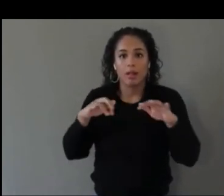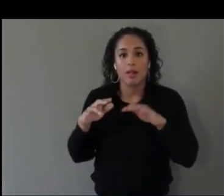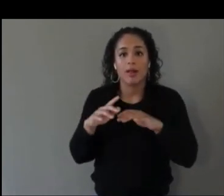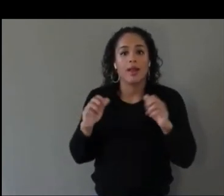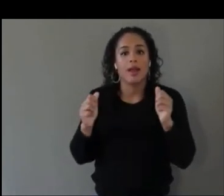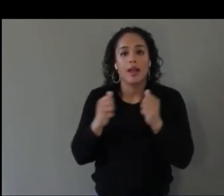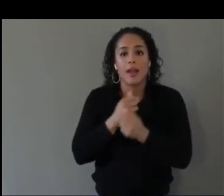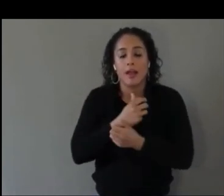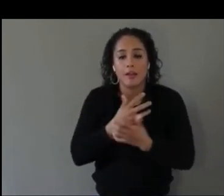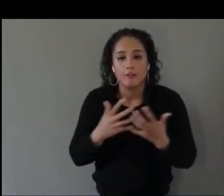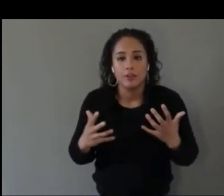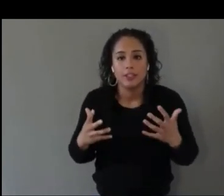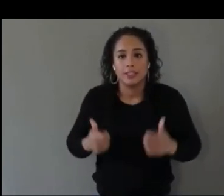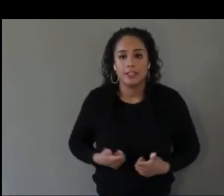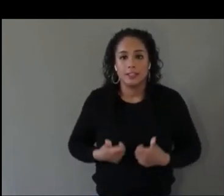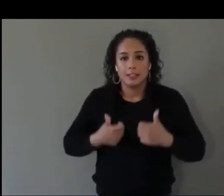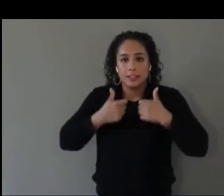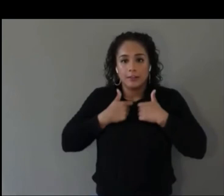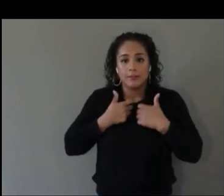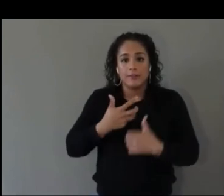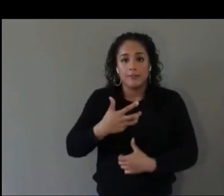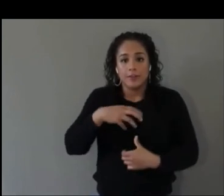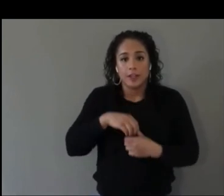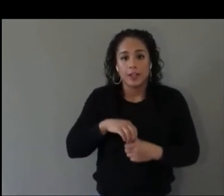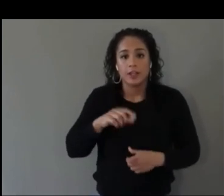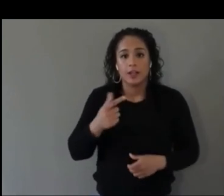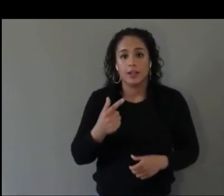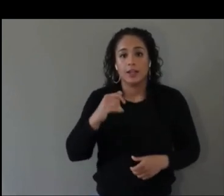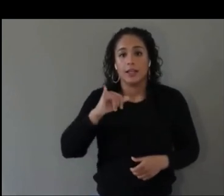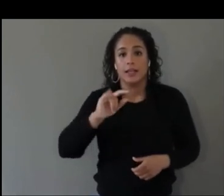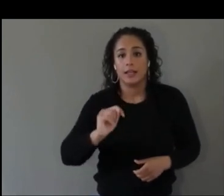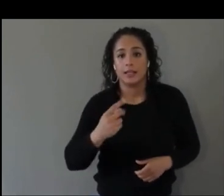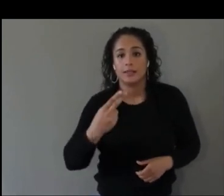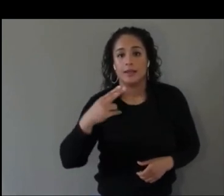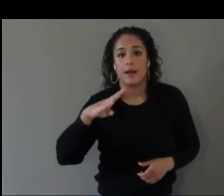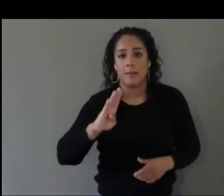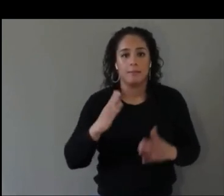everything is open source. There are tons of projects and experiments out there.